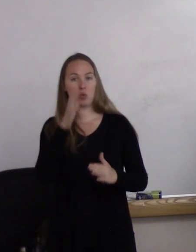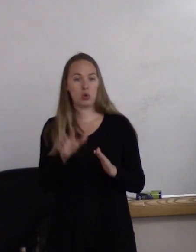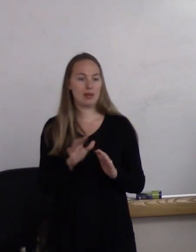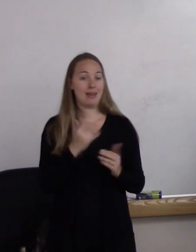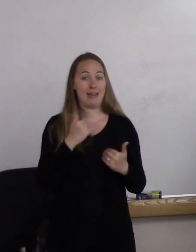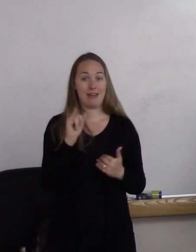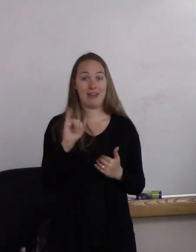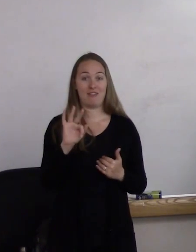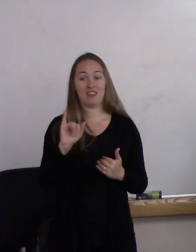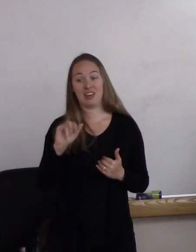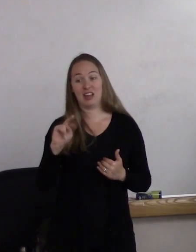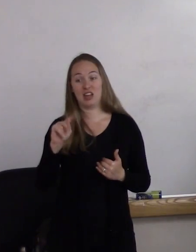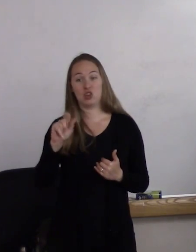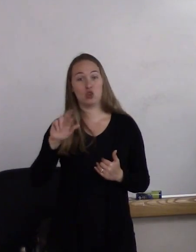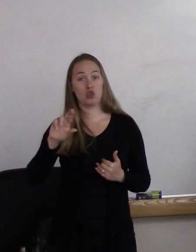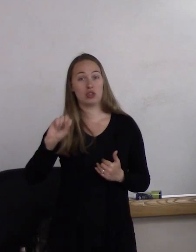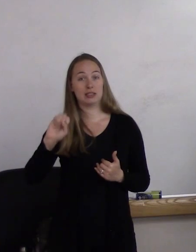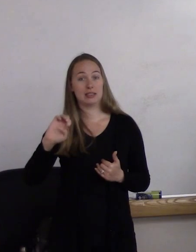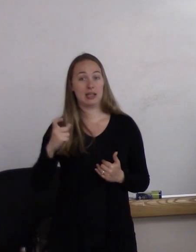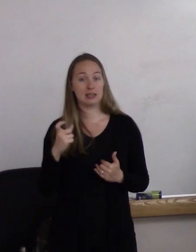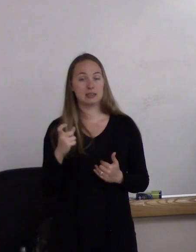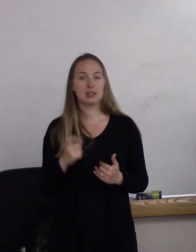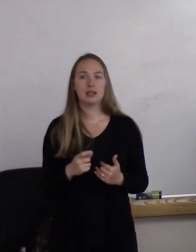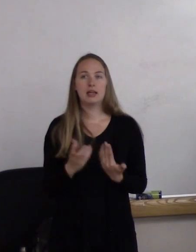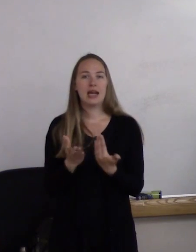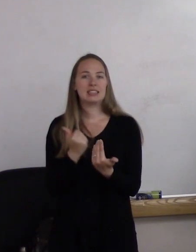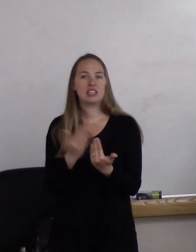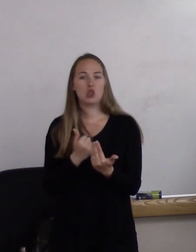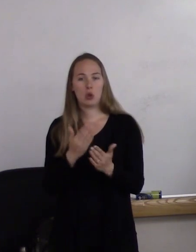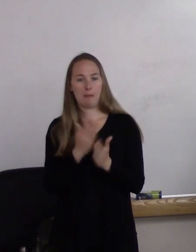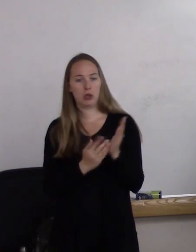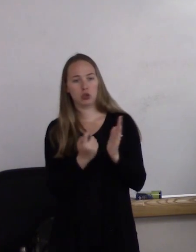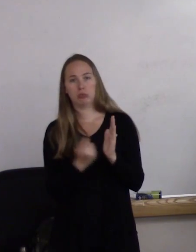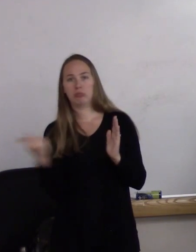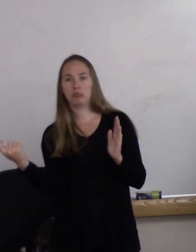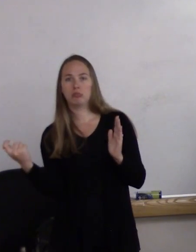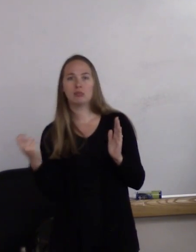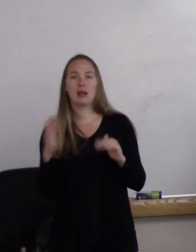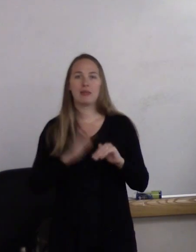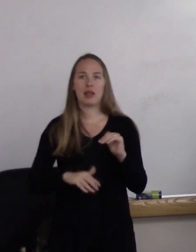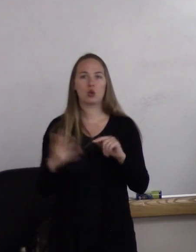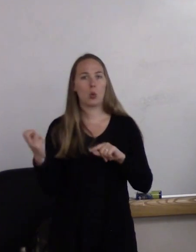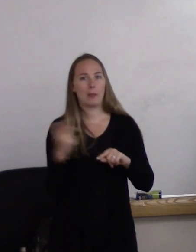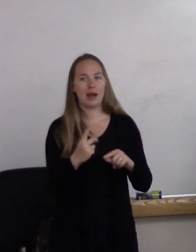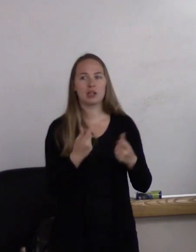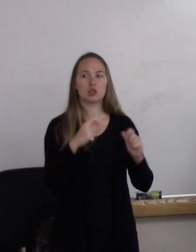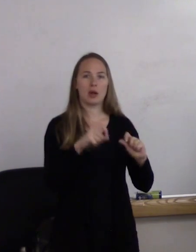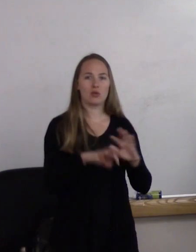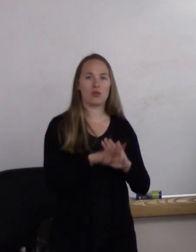it's much easier to take parts away than to go in back and try and find some spare parts to add. Right?